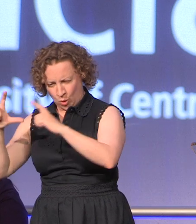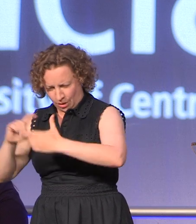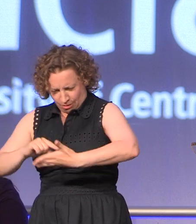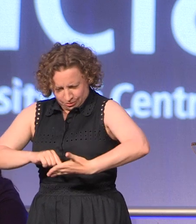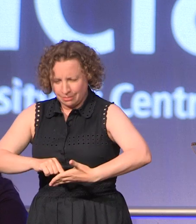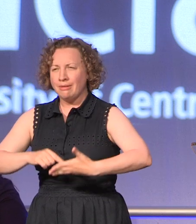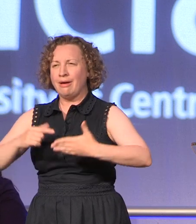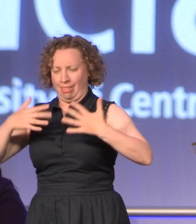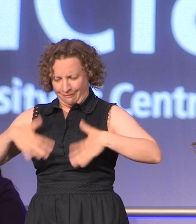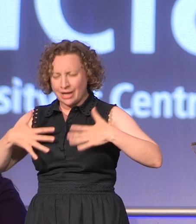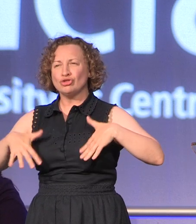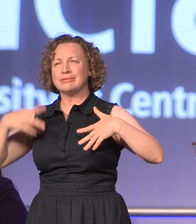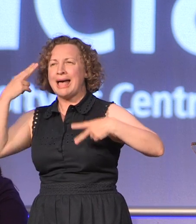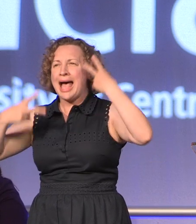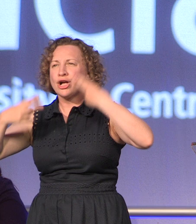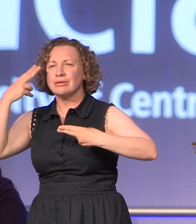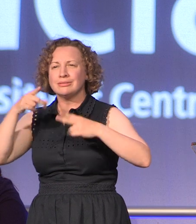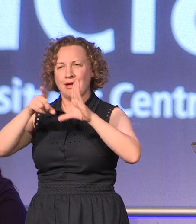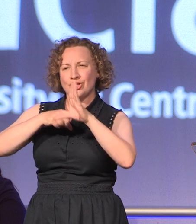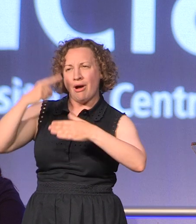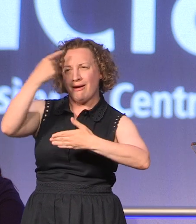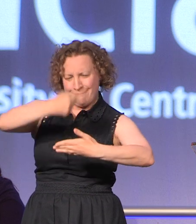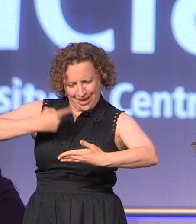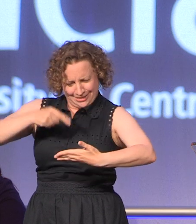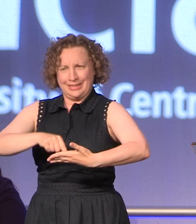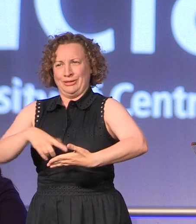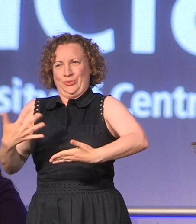and at the very young faces in the pictures and again you will remember